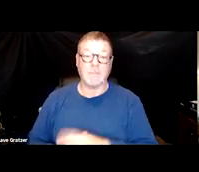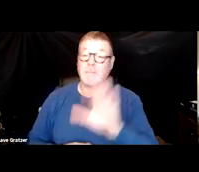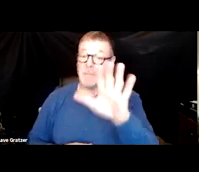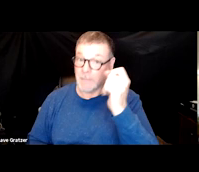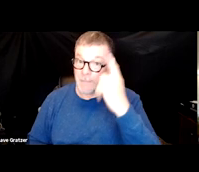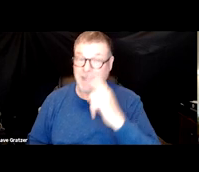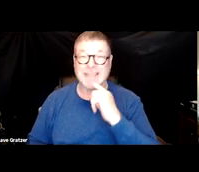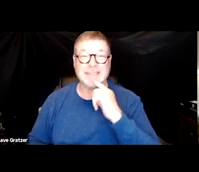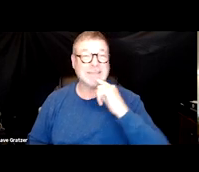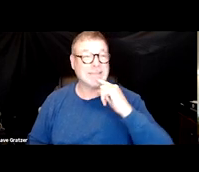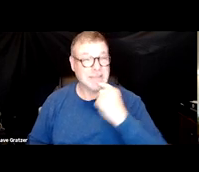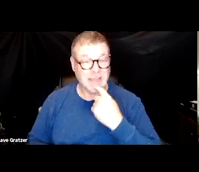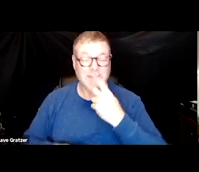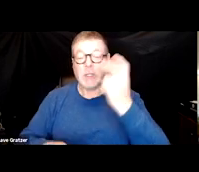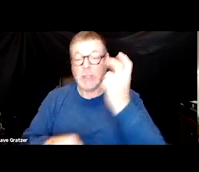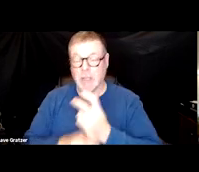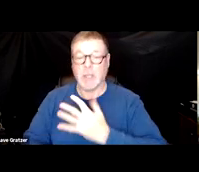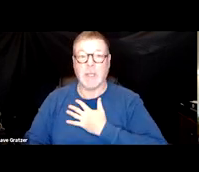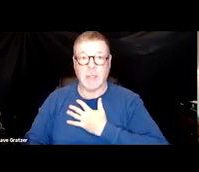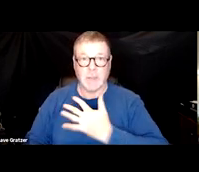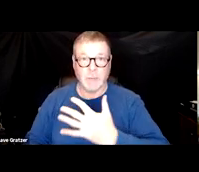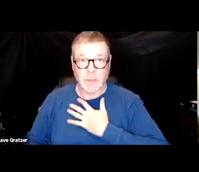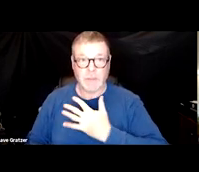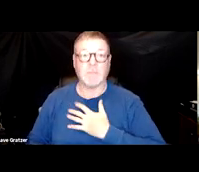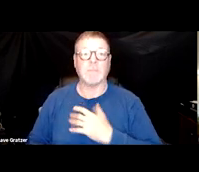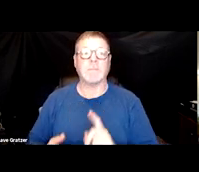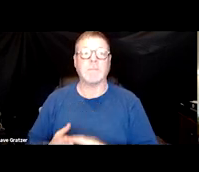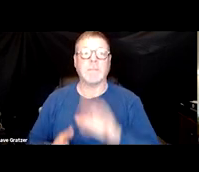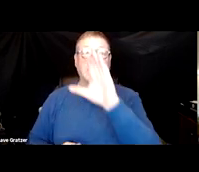it's Severe Acute Respiratory Syndrome, SARS-CoV-2,